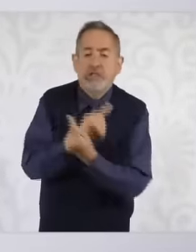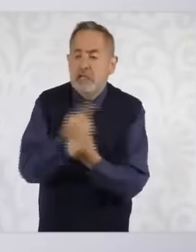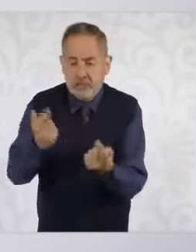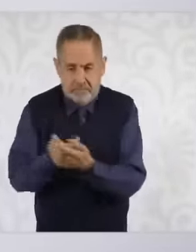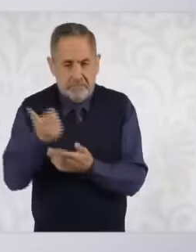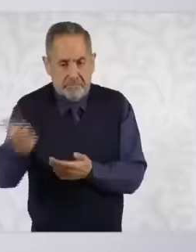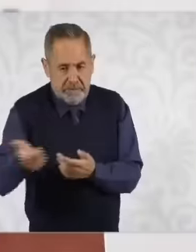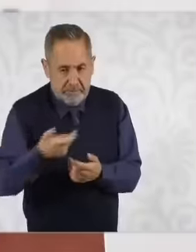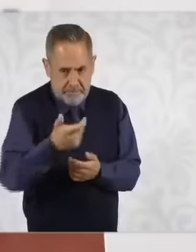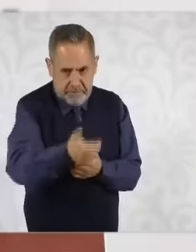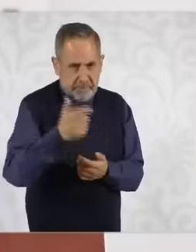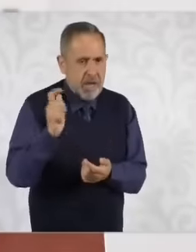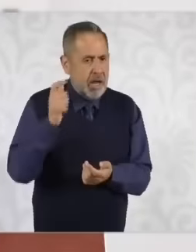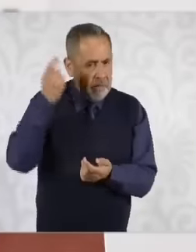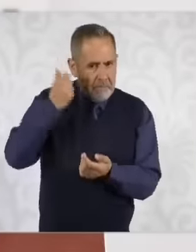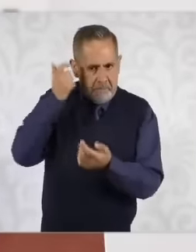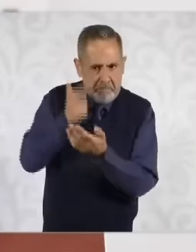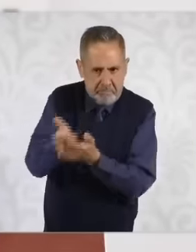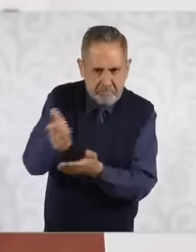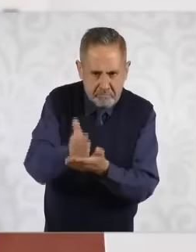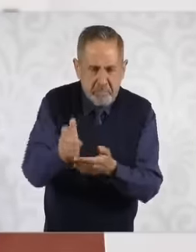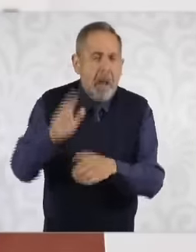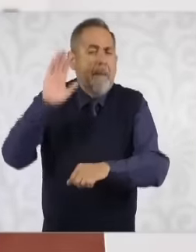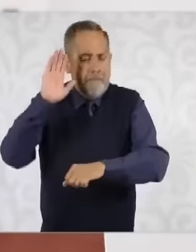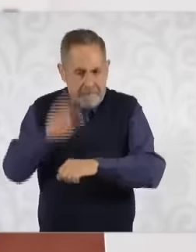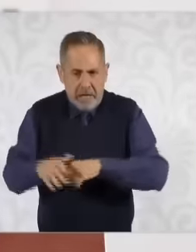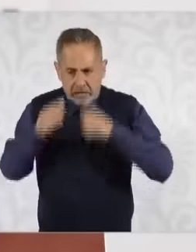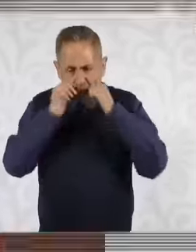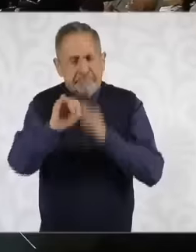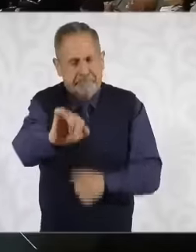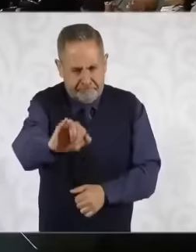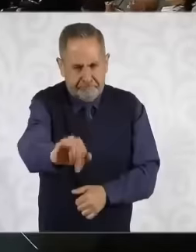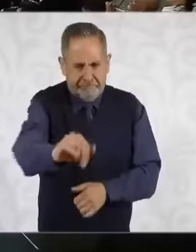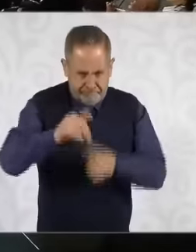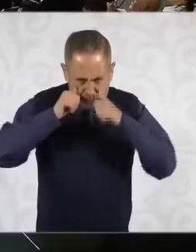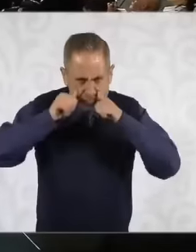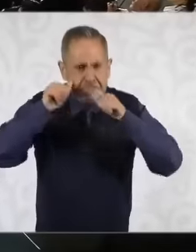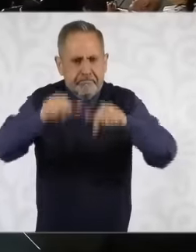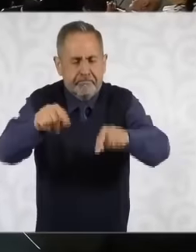we are going to do it. strengthen So yes yes we are going to work there in another place Sorry for not introducing myself, I am